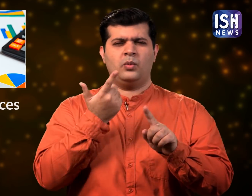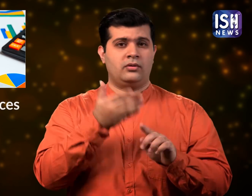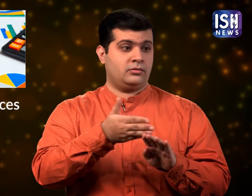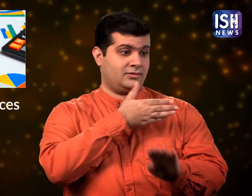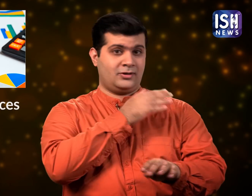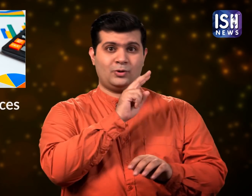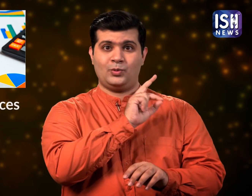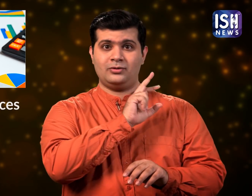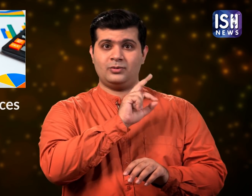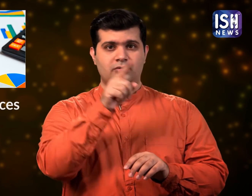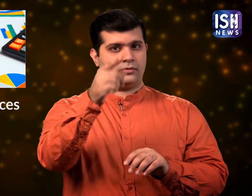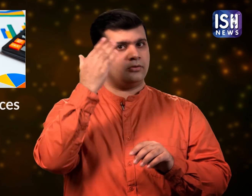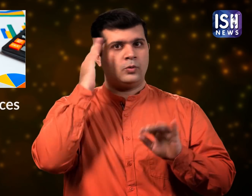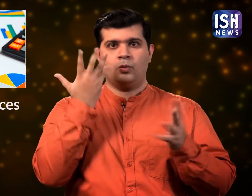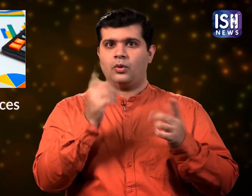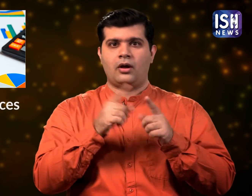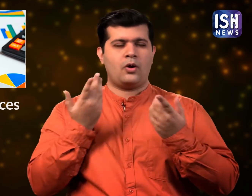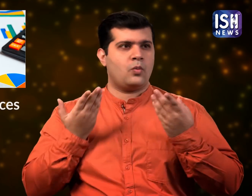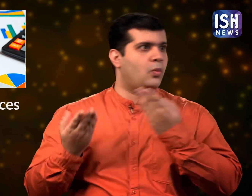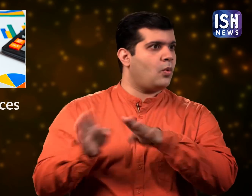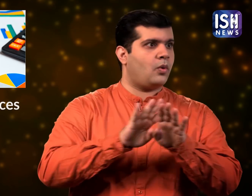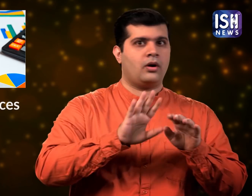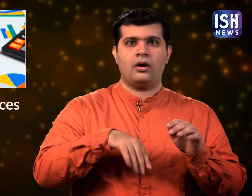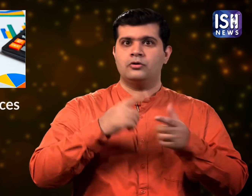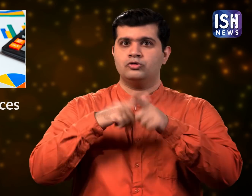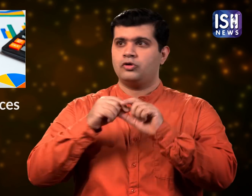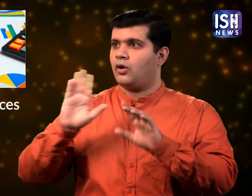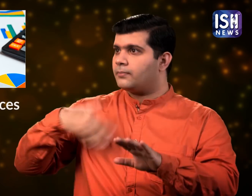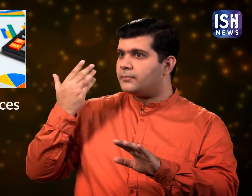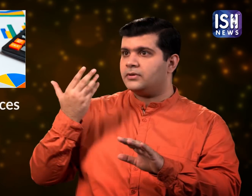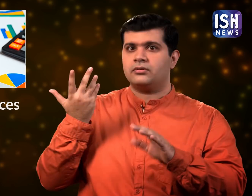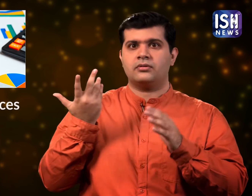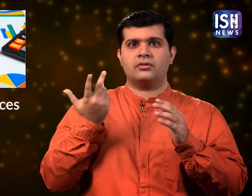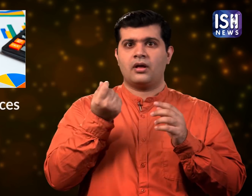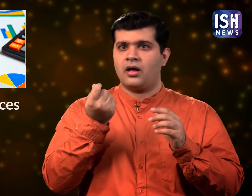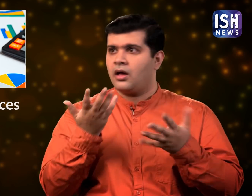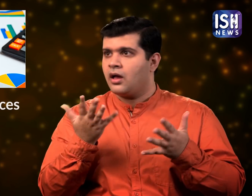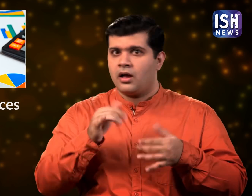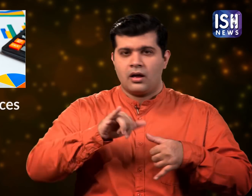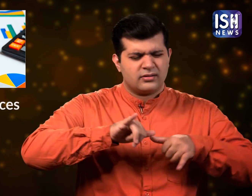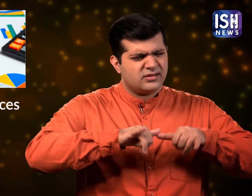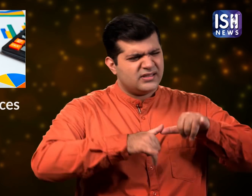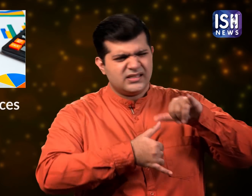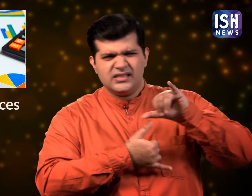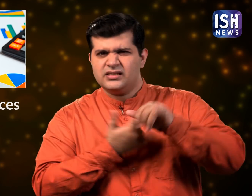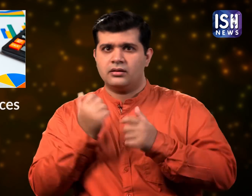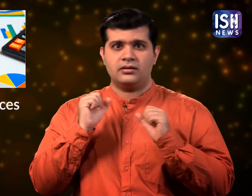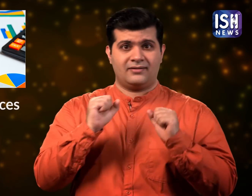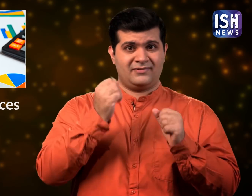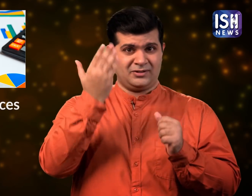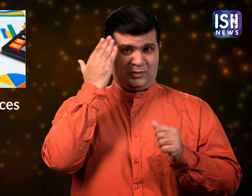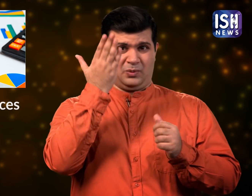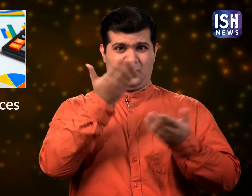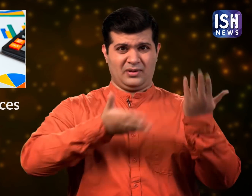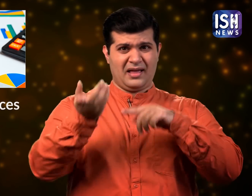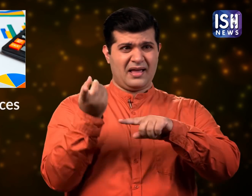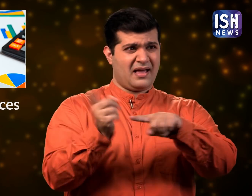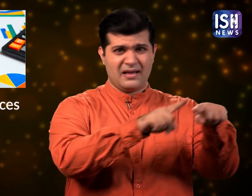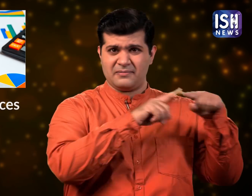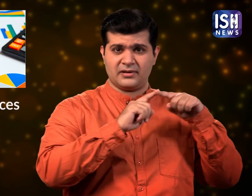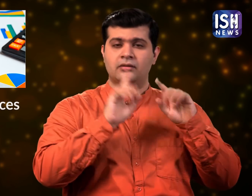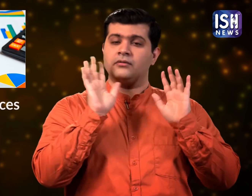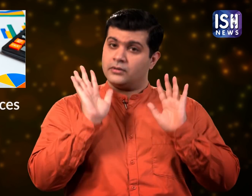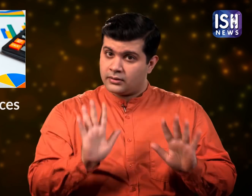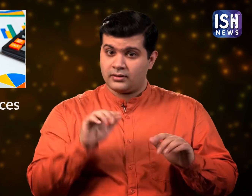This is because in 2020, there was lockdown, layoffs, pay cuts and managing in less salary was very difficult.